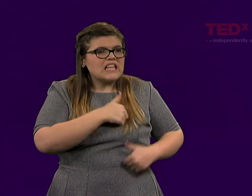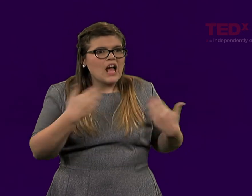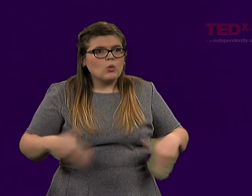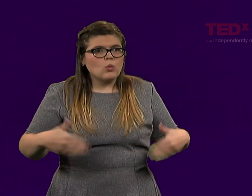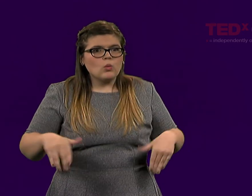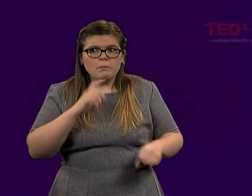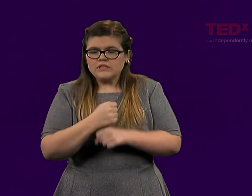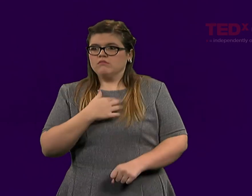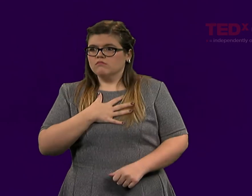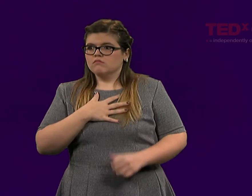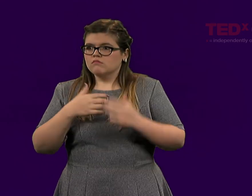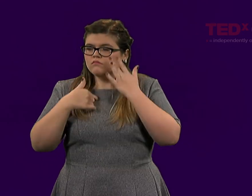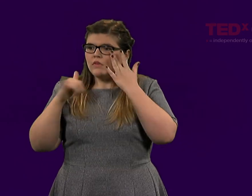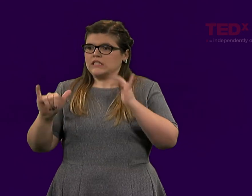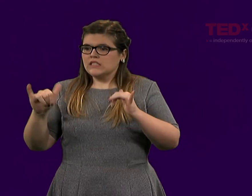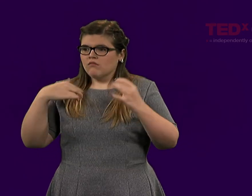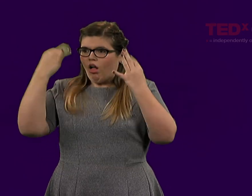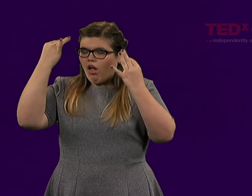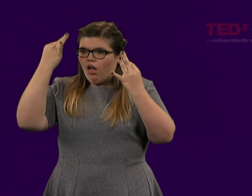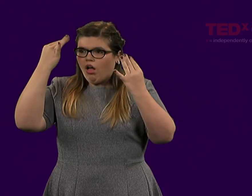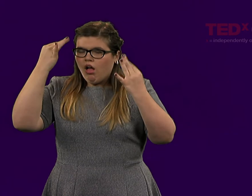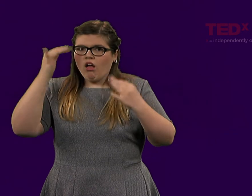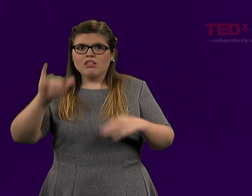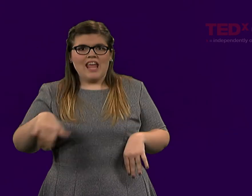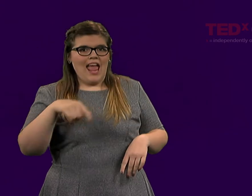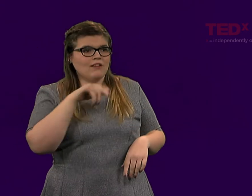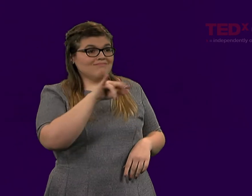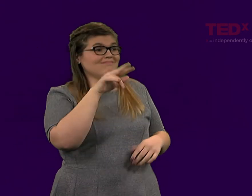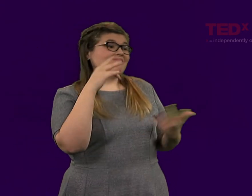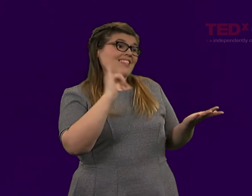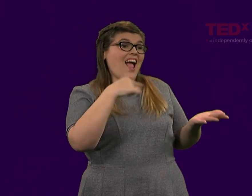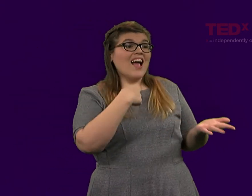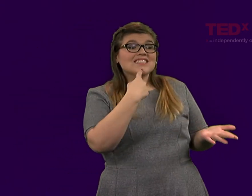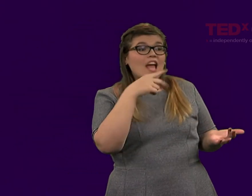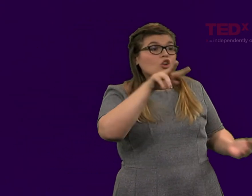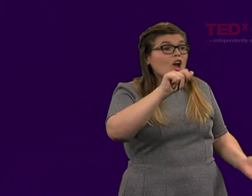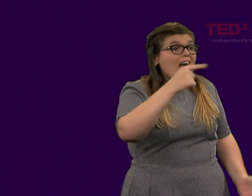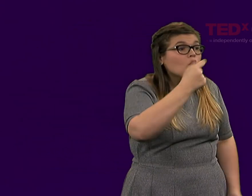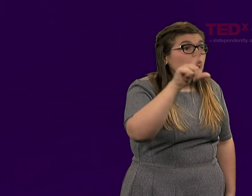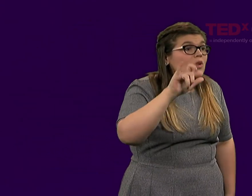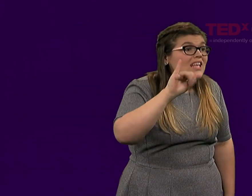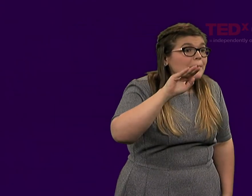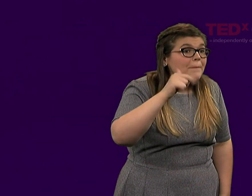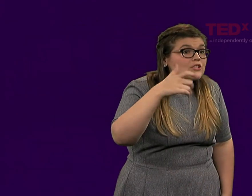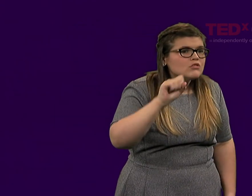who are serving their country in war. That took me aback. I had to think about it for a while.